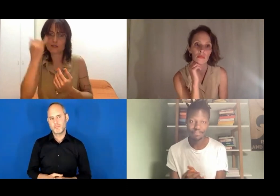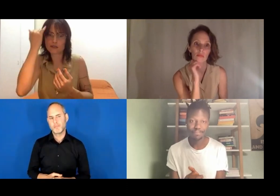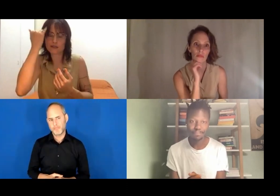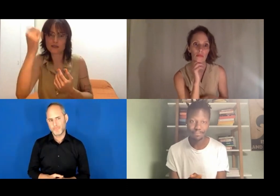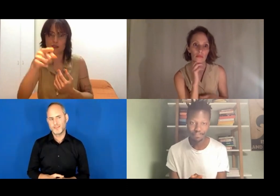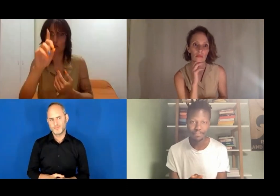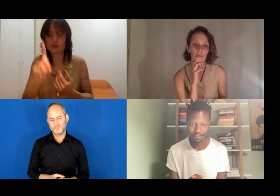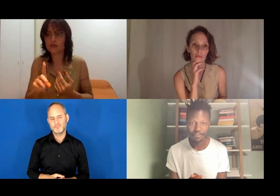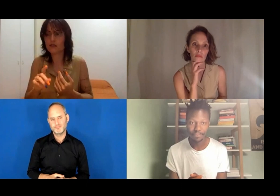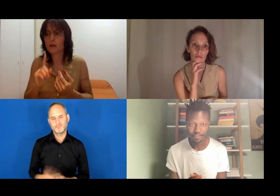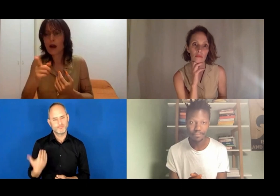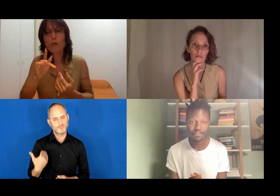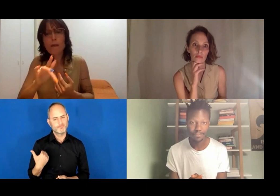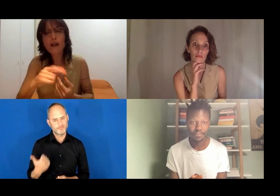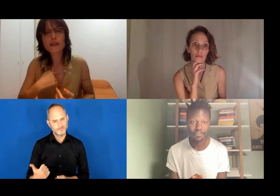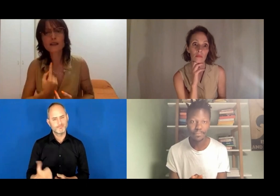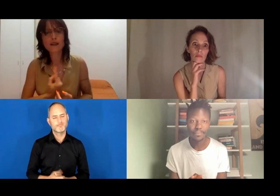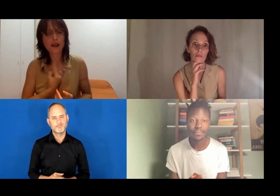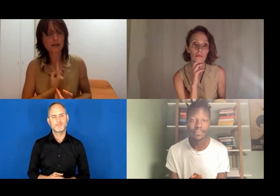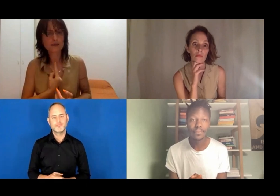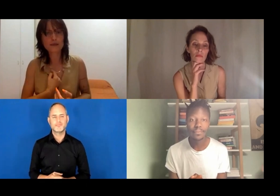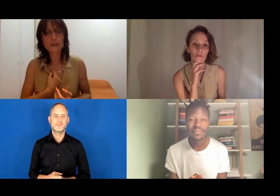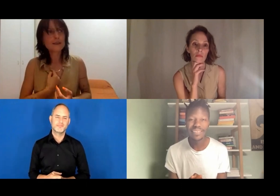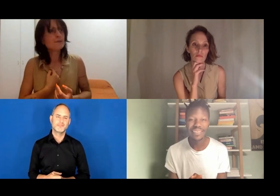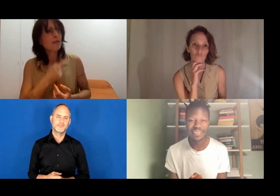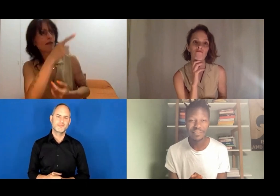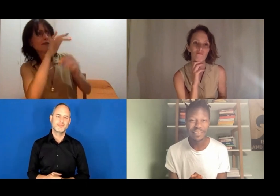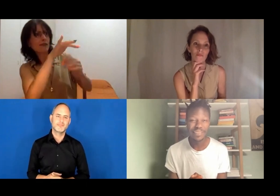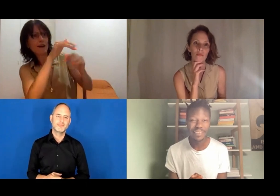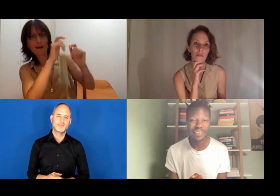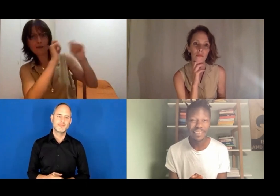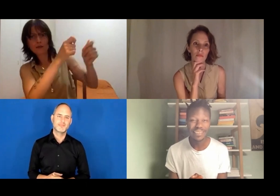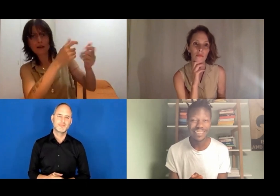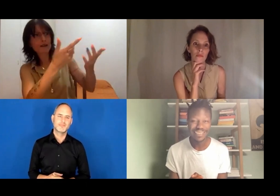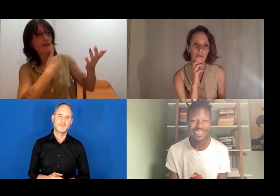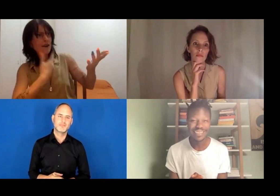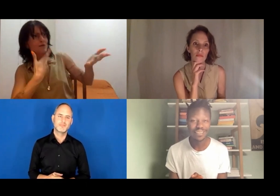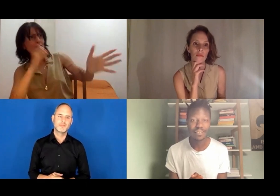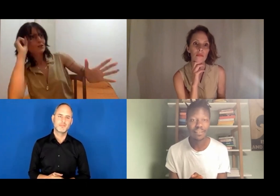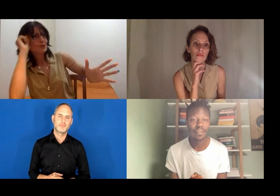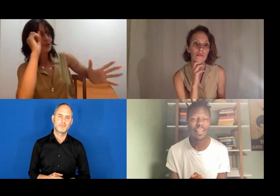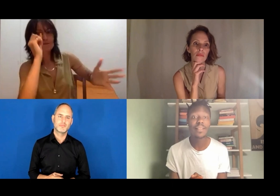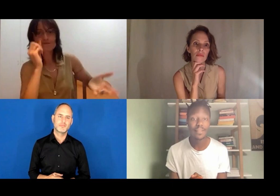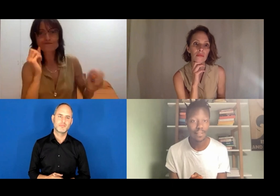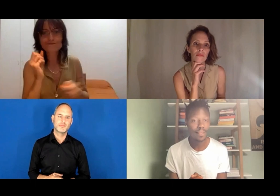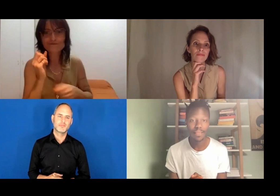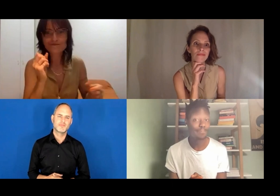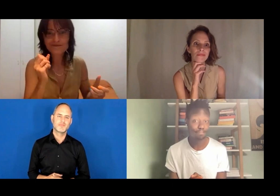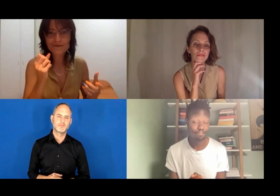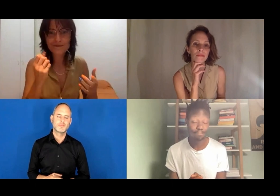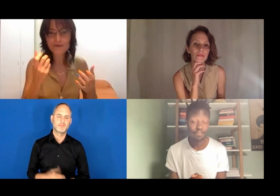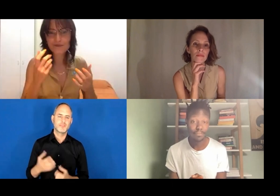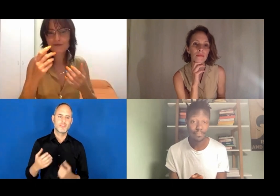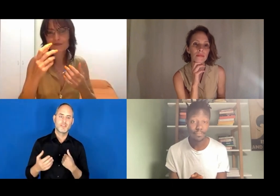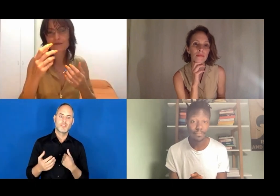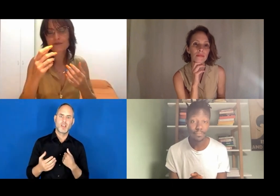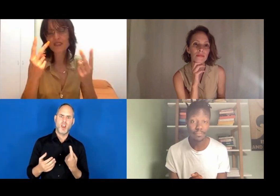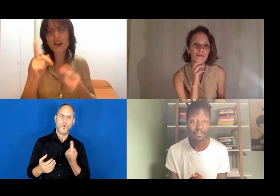Dodzi, that's a very, very good idea. You can't do everything by yourself.